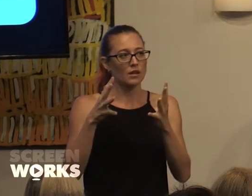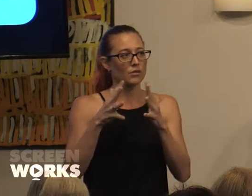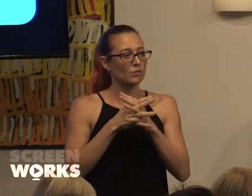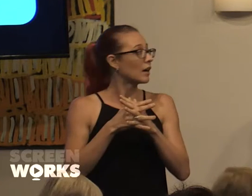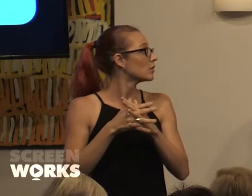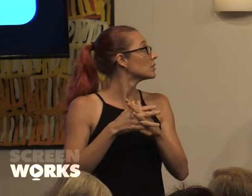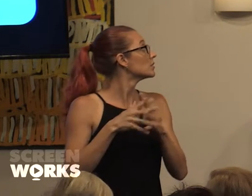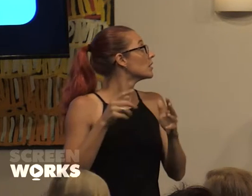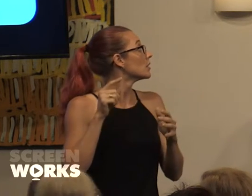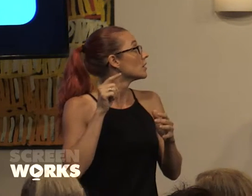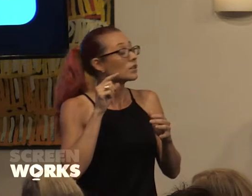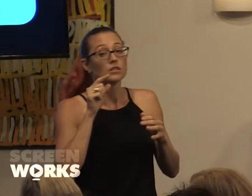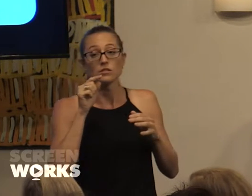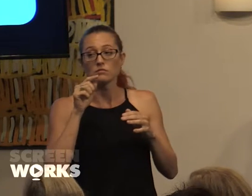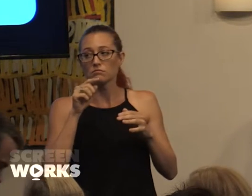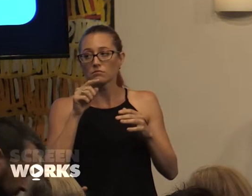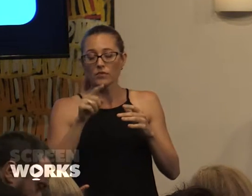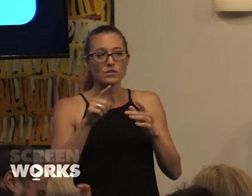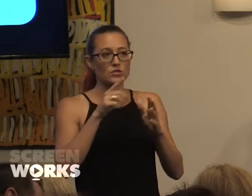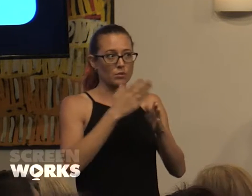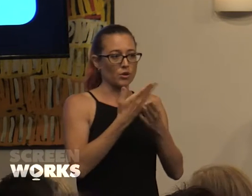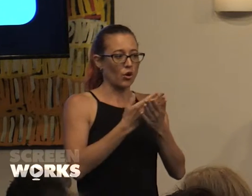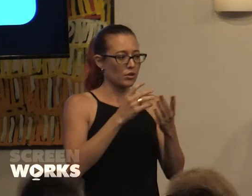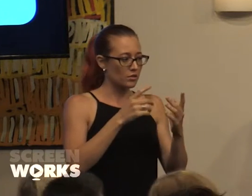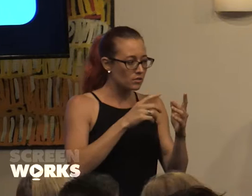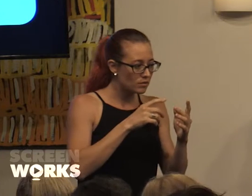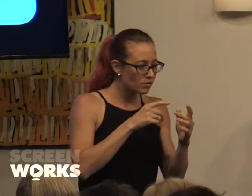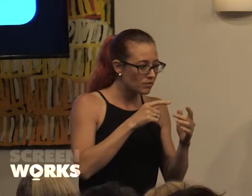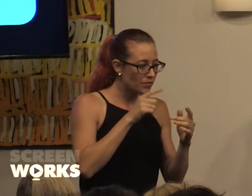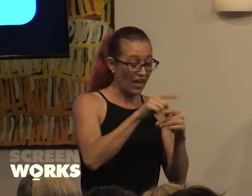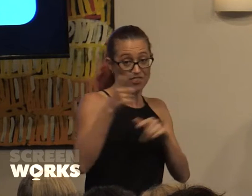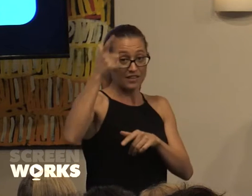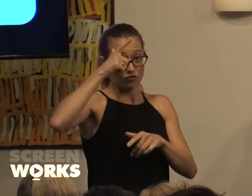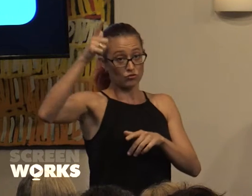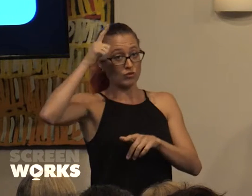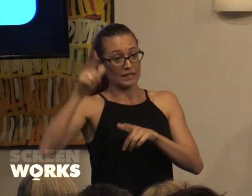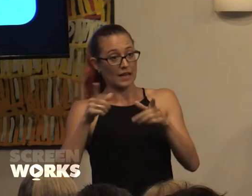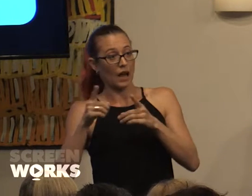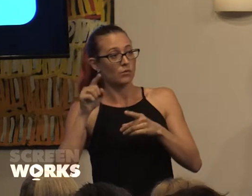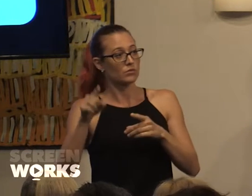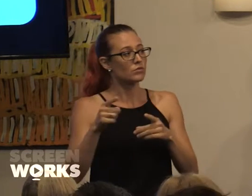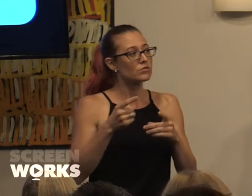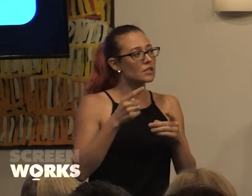attachment on 'No Activity season 2' and that director has now gone on to be in their slate of directors who works on